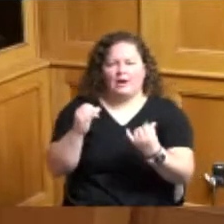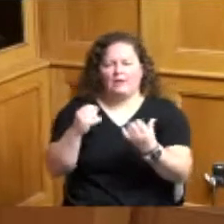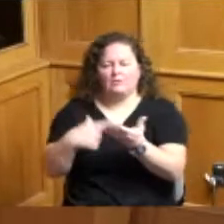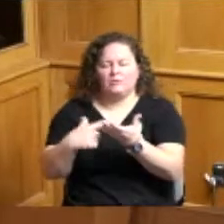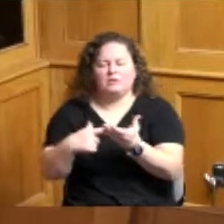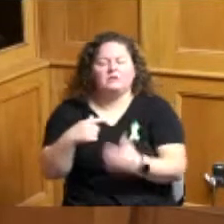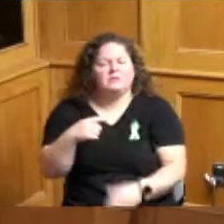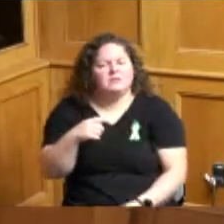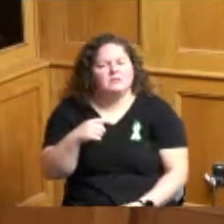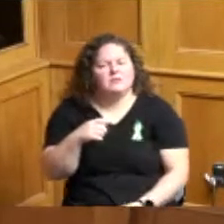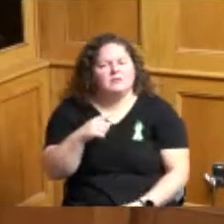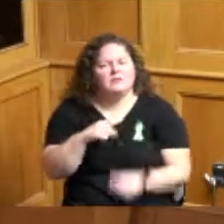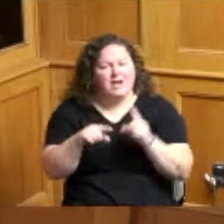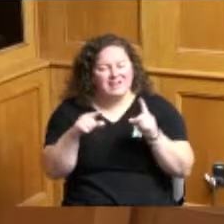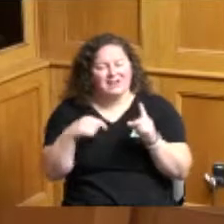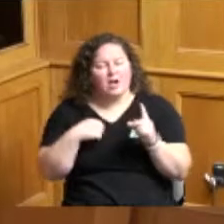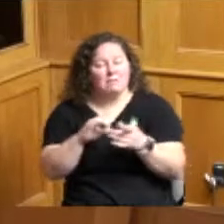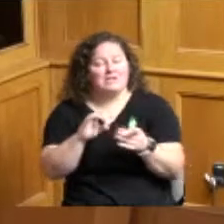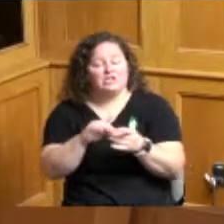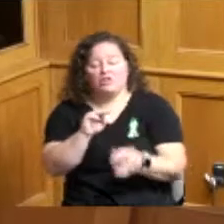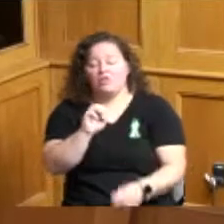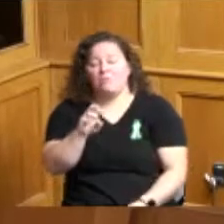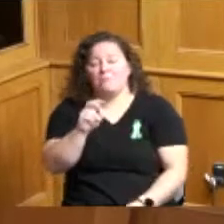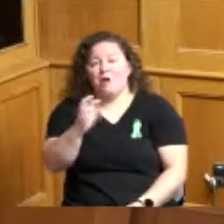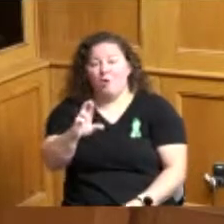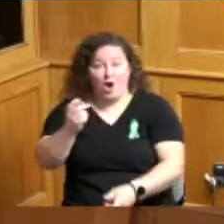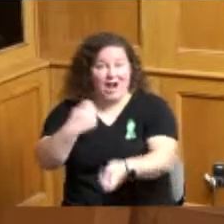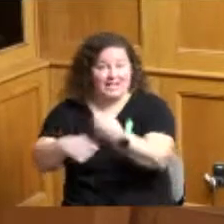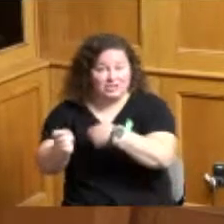the mower exchange program that we have and I did receive a text from our